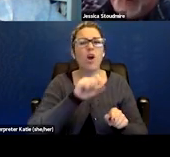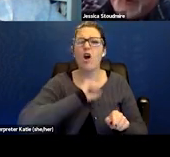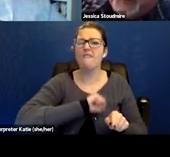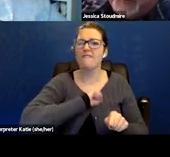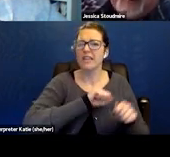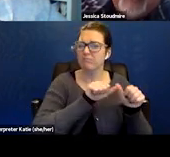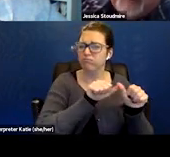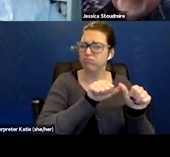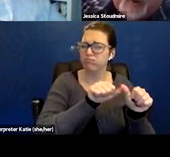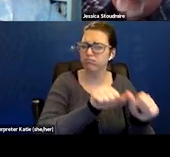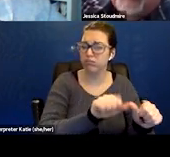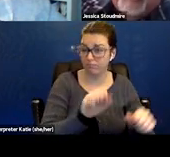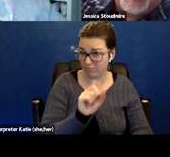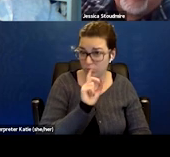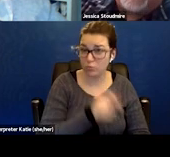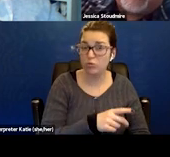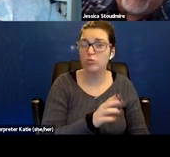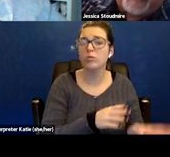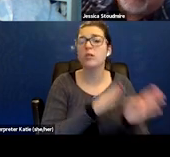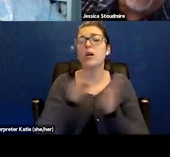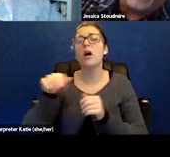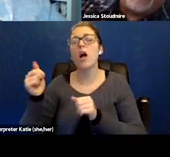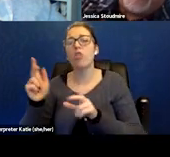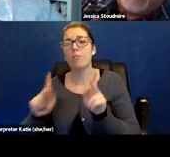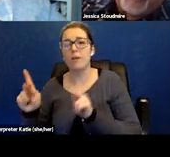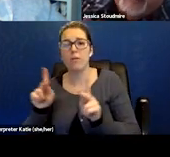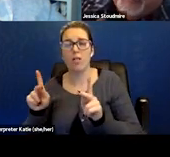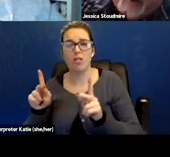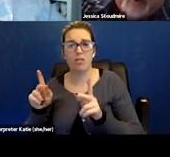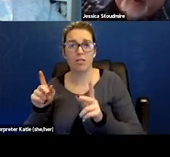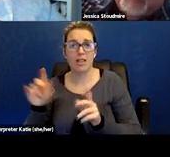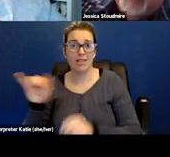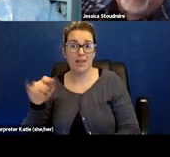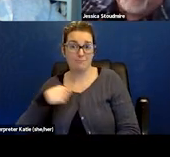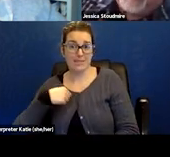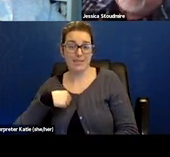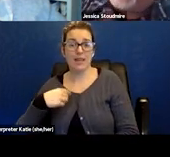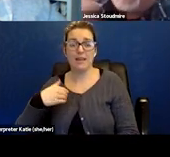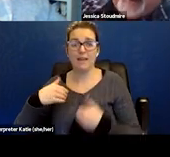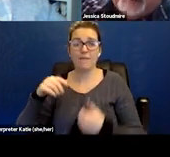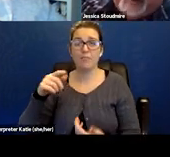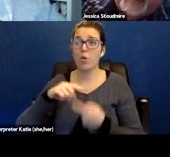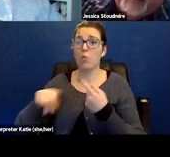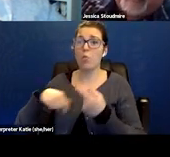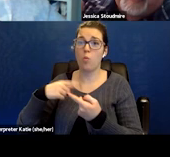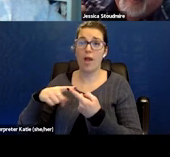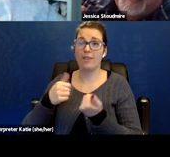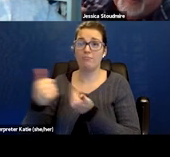who were only given a 20% chance success rate when they went into hospital. Did come out on the other end,